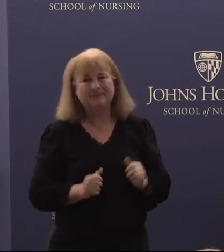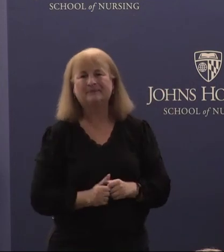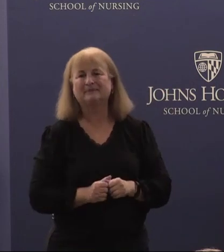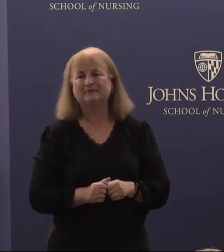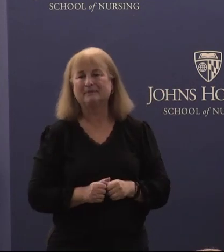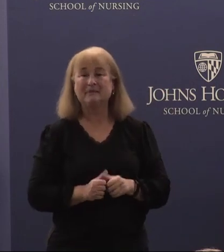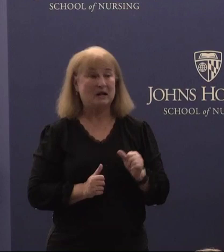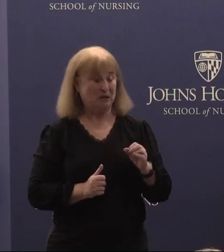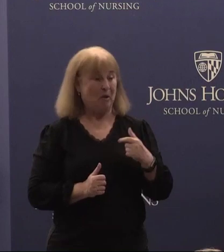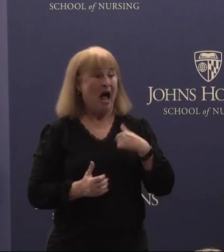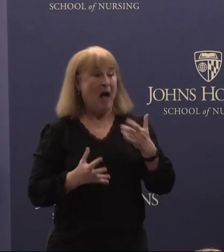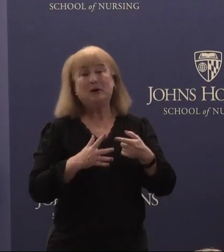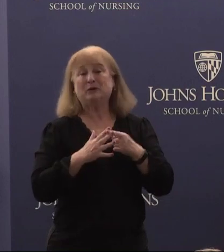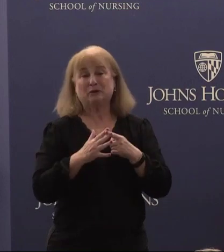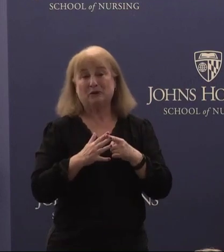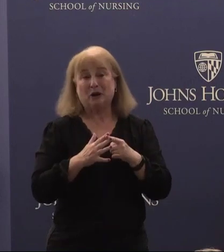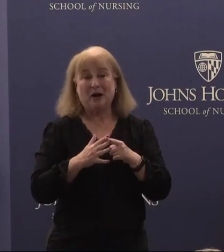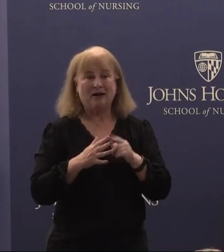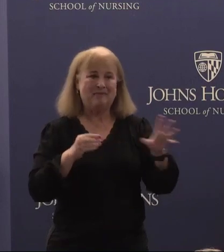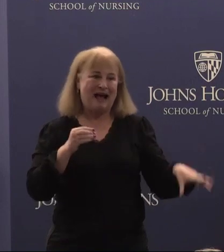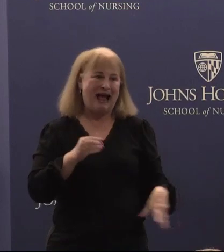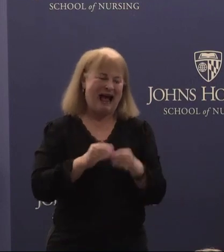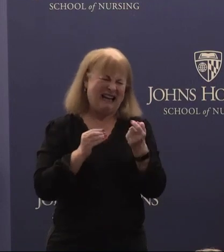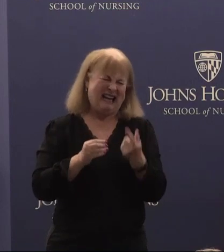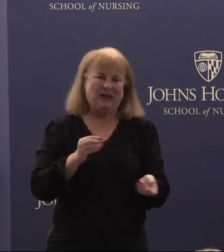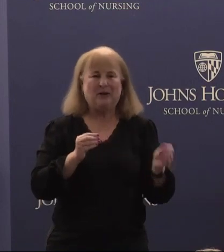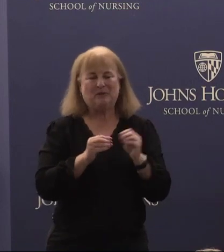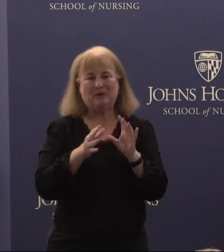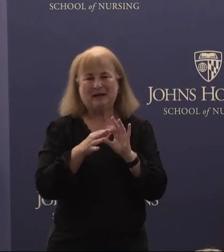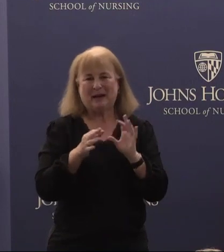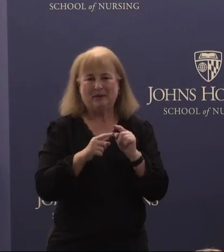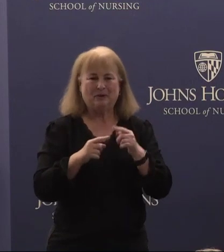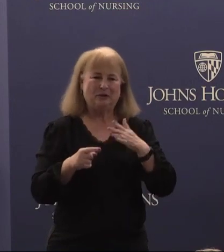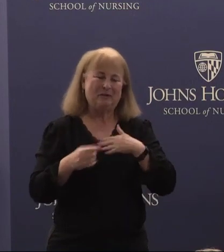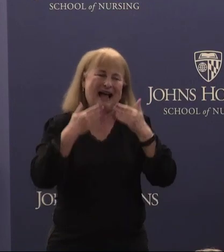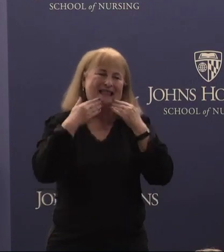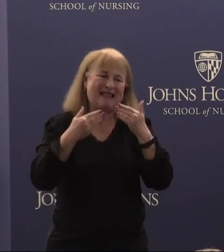So I do want to start by adding a little more commentary to my thanks for president Daniels.